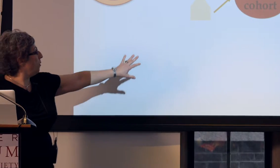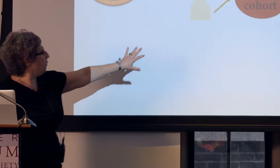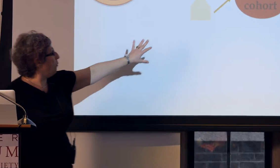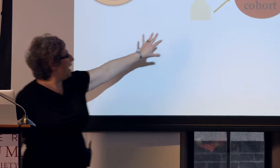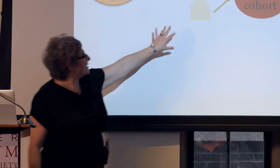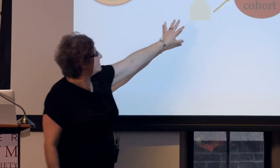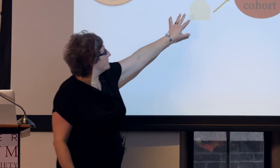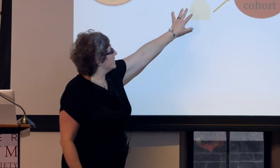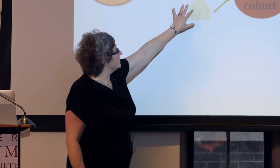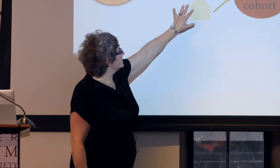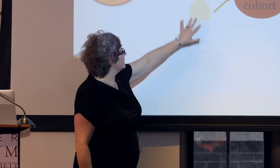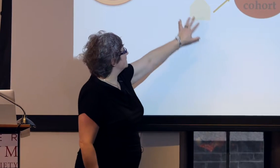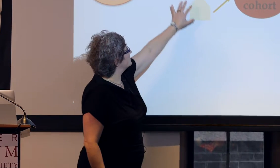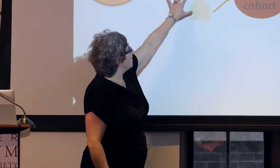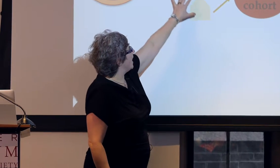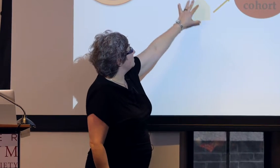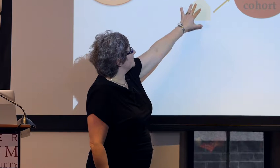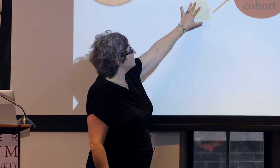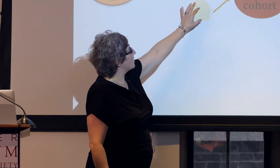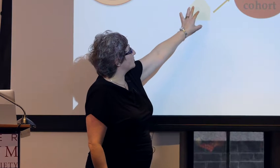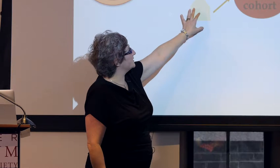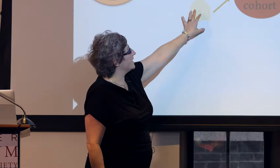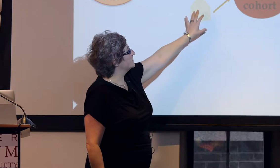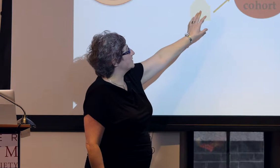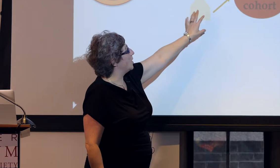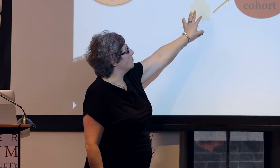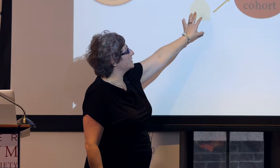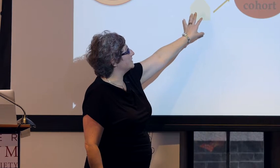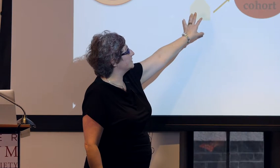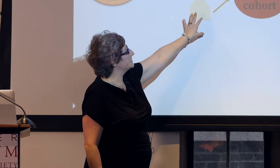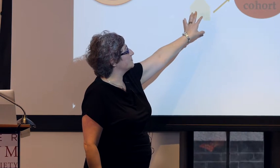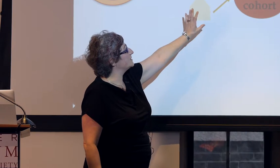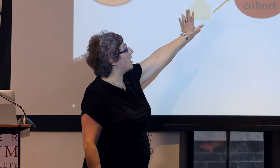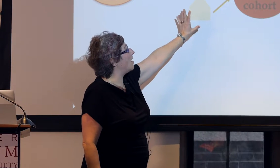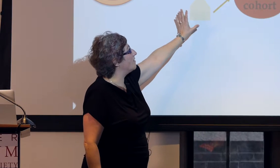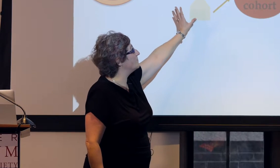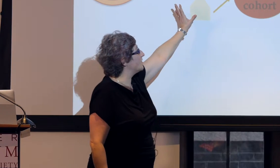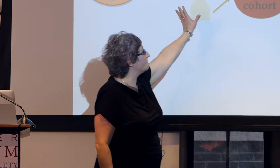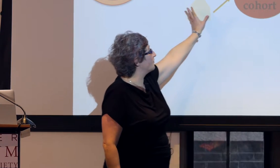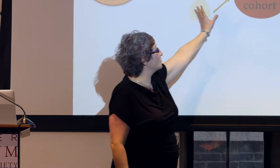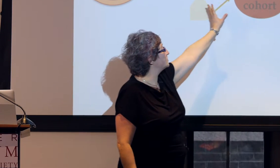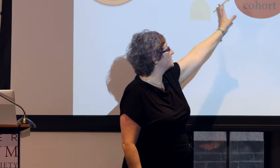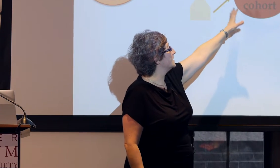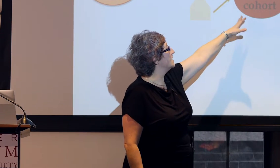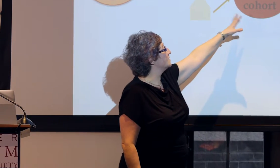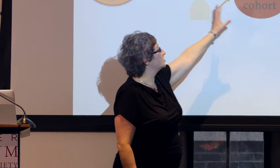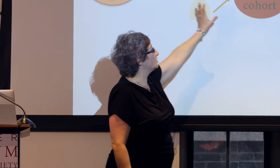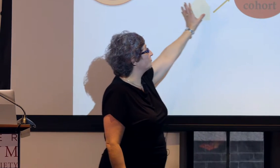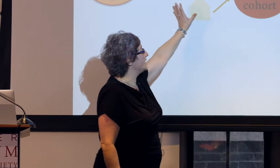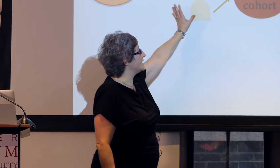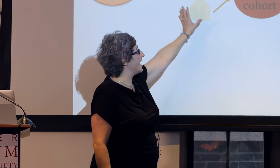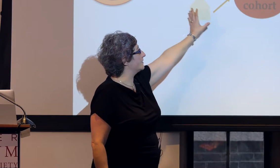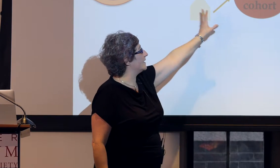So, when these small houses represent homesign systems of the first children and adolescents